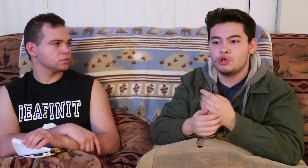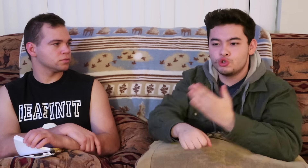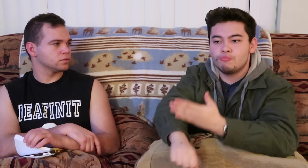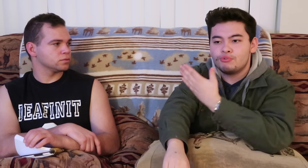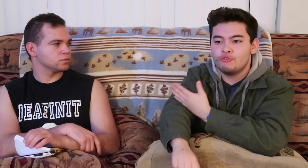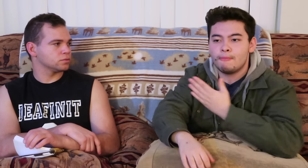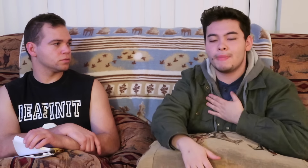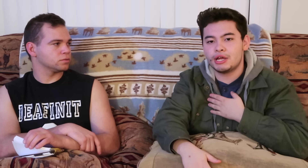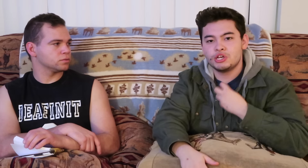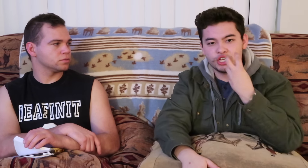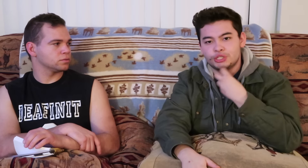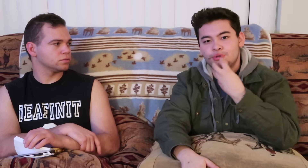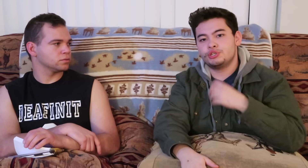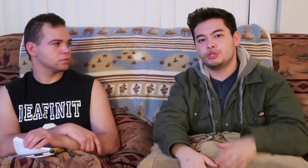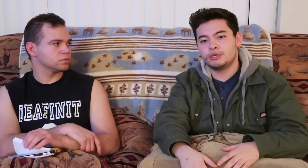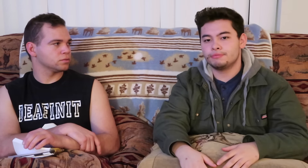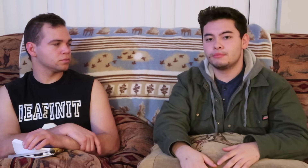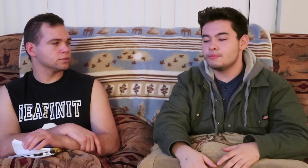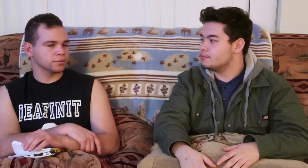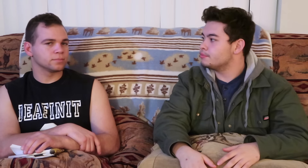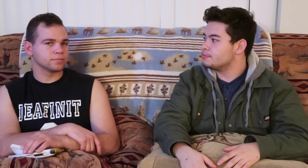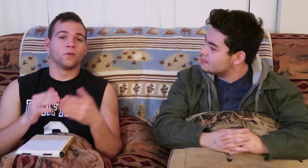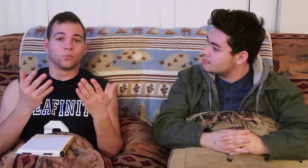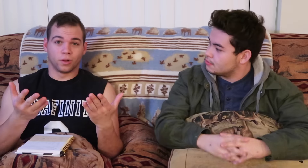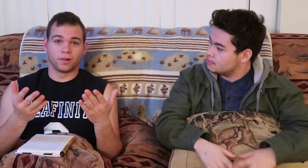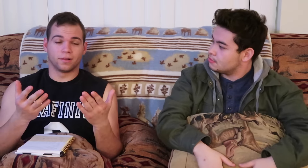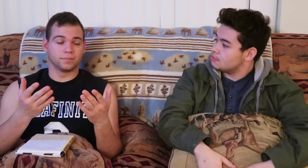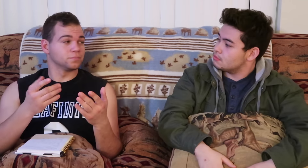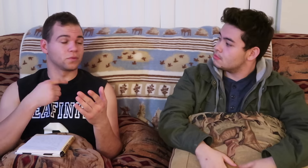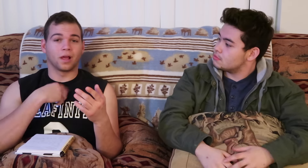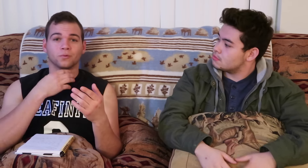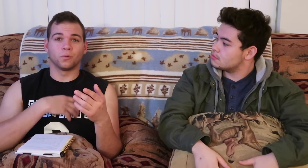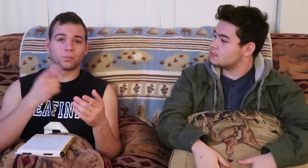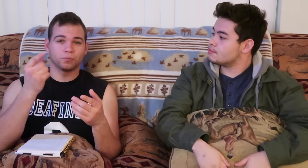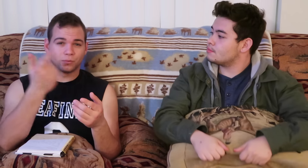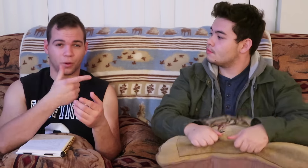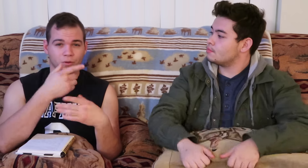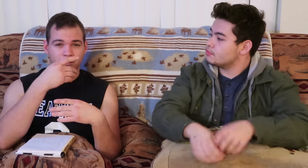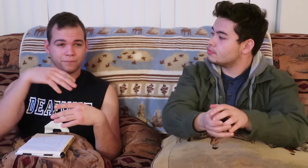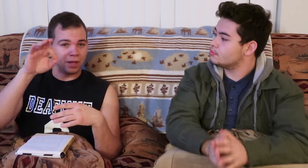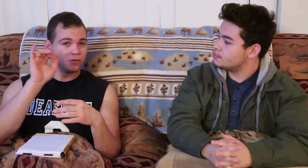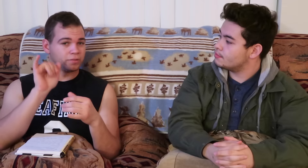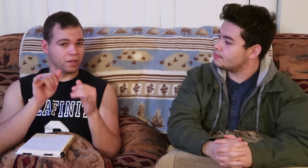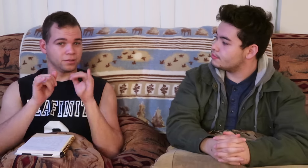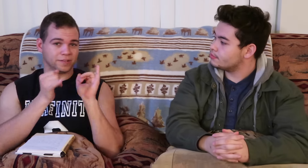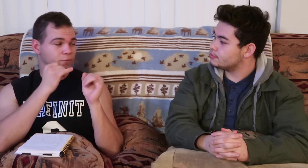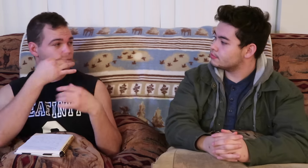to improve my speech well, i hope you all found that interview,